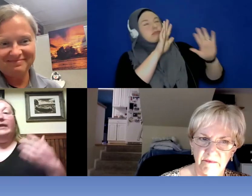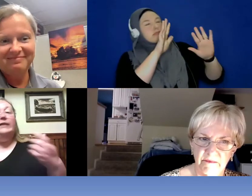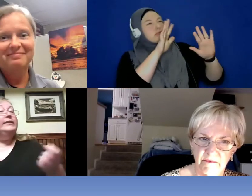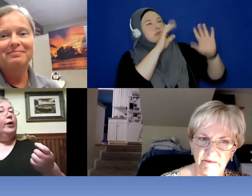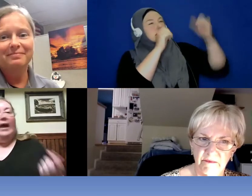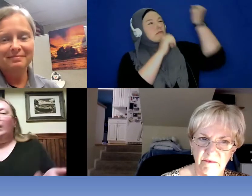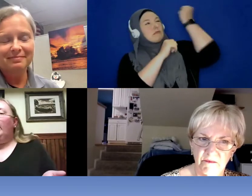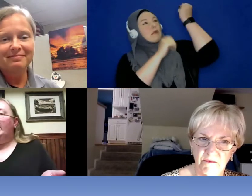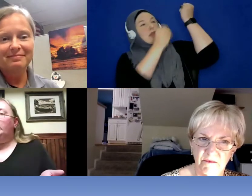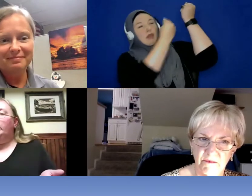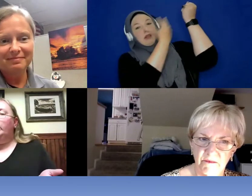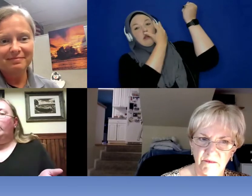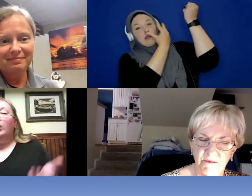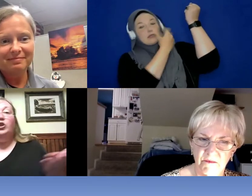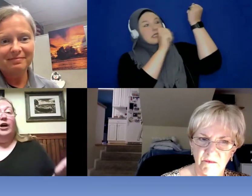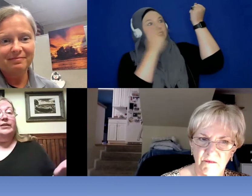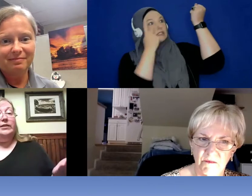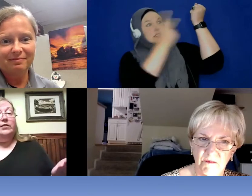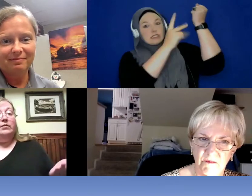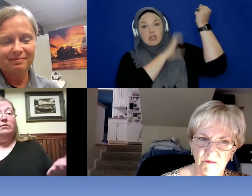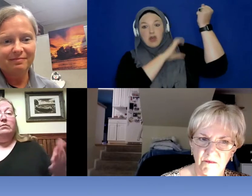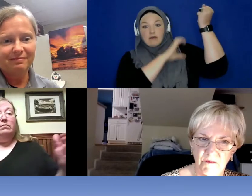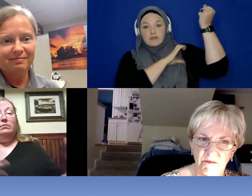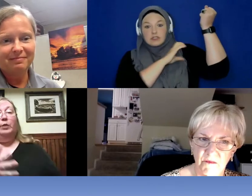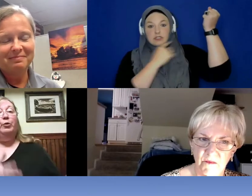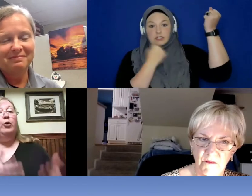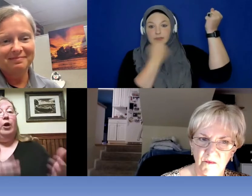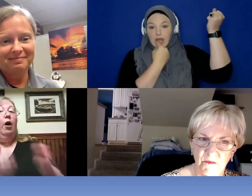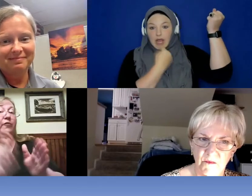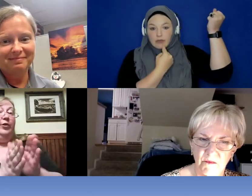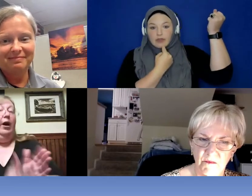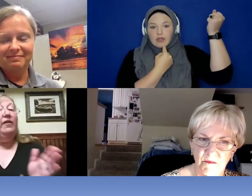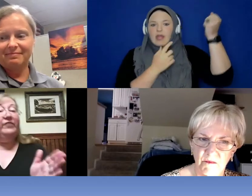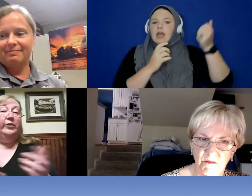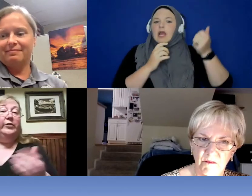is there any way to adjust the protocol for the officers